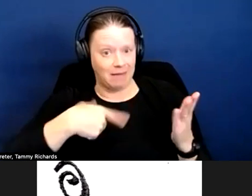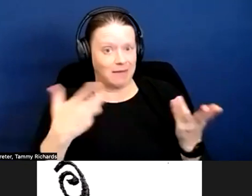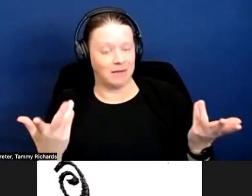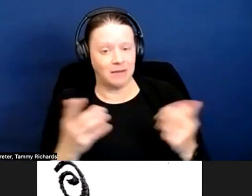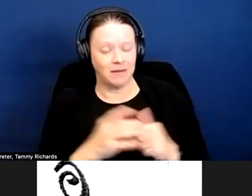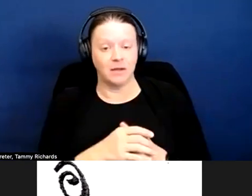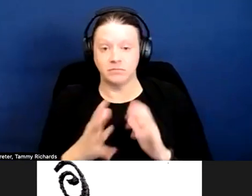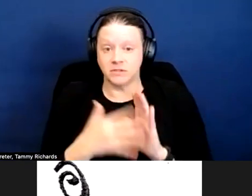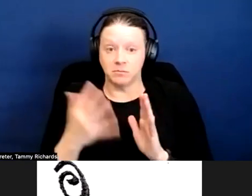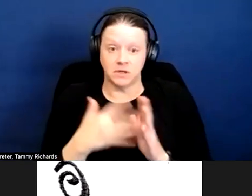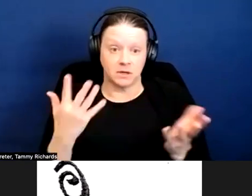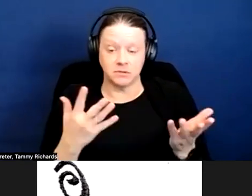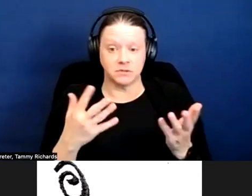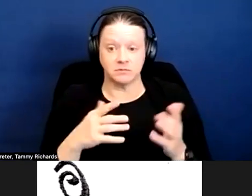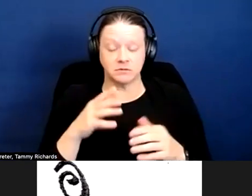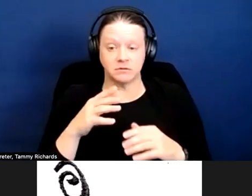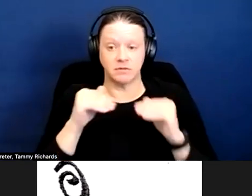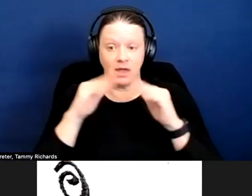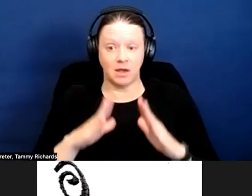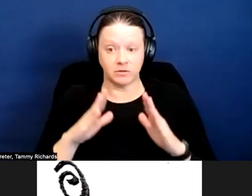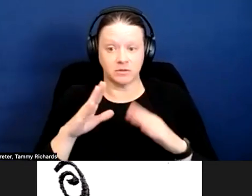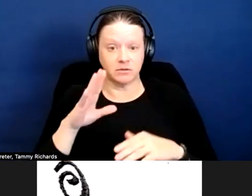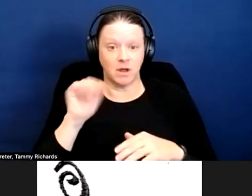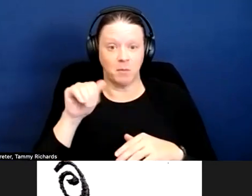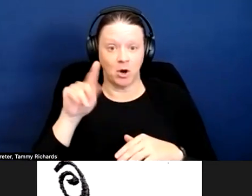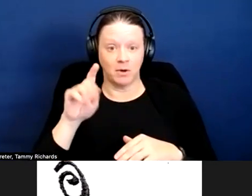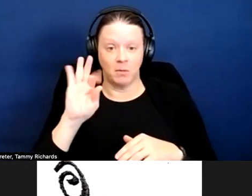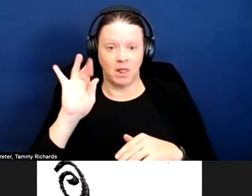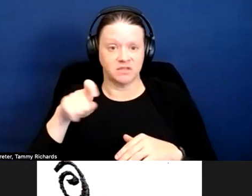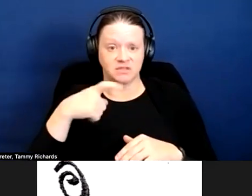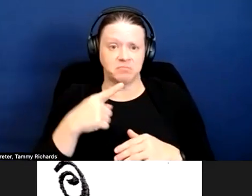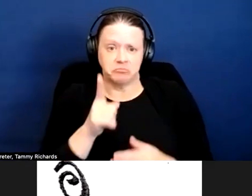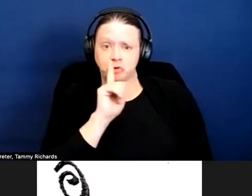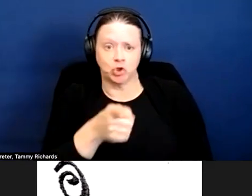And sometimes the housing apartment complex has said sure, we'll go ahead and pay for